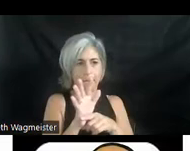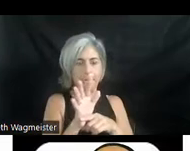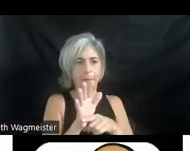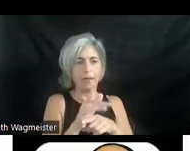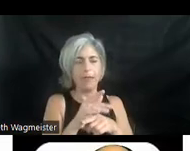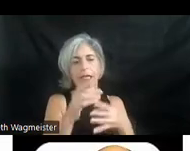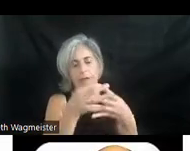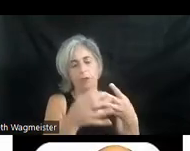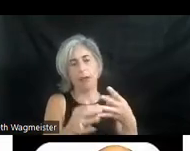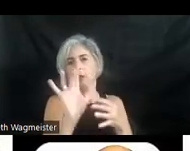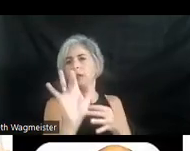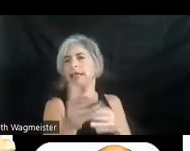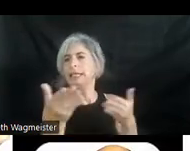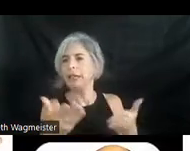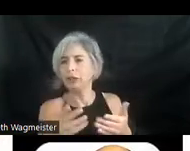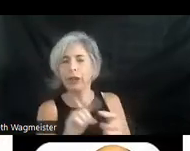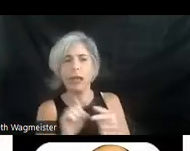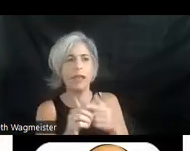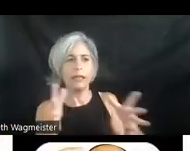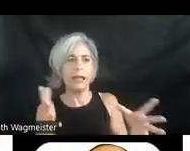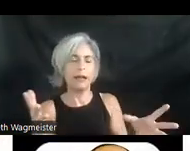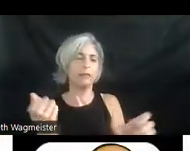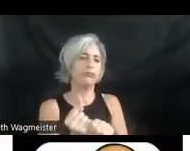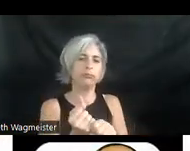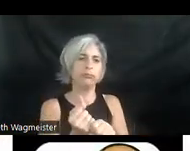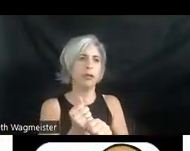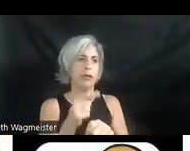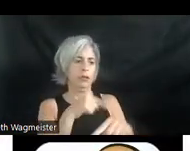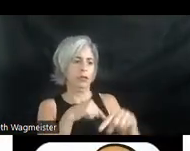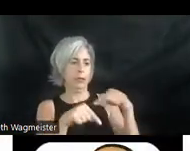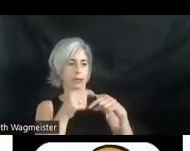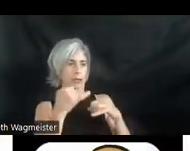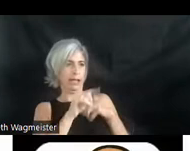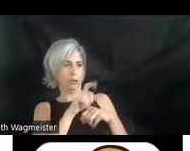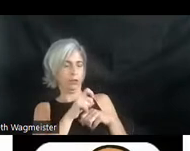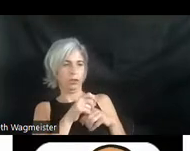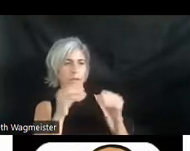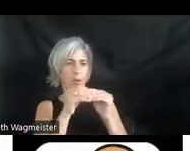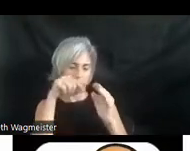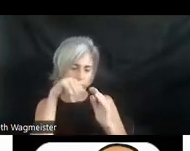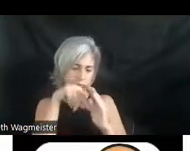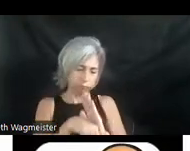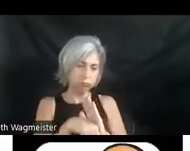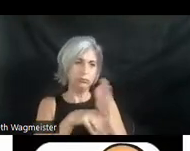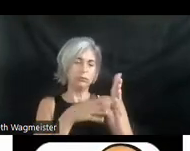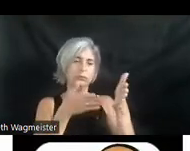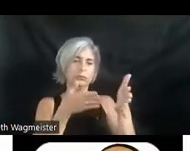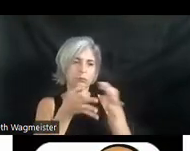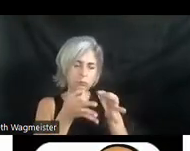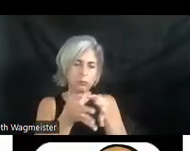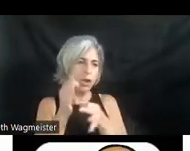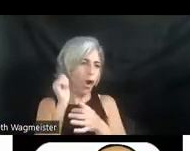to click here and get a far more complete audio description of a piece that is there